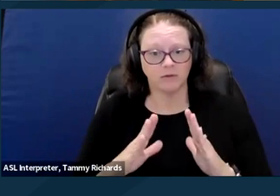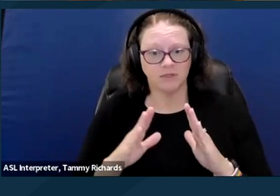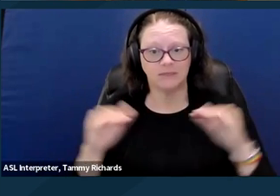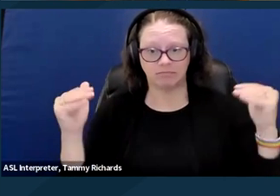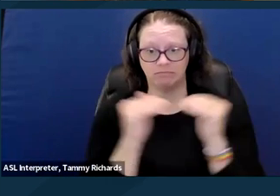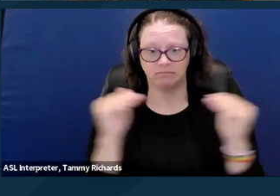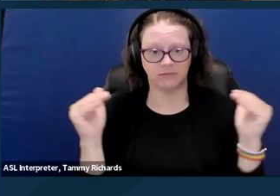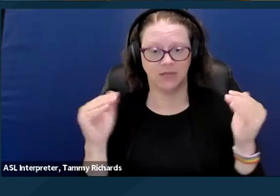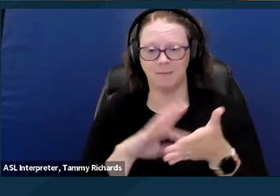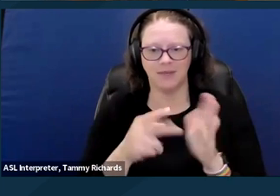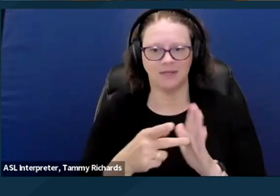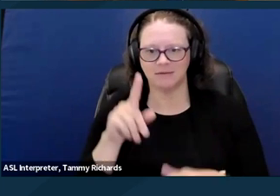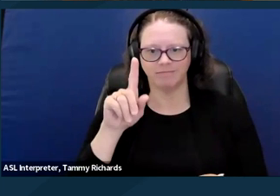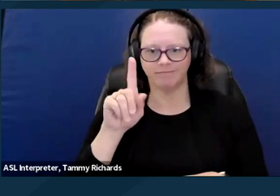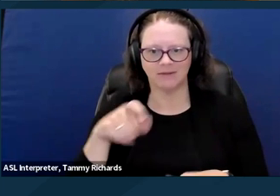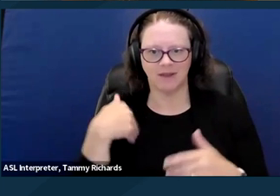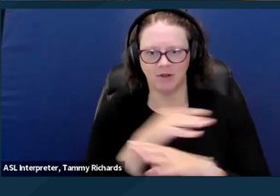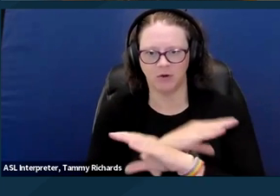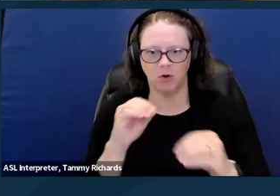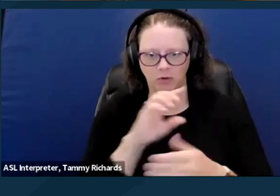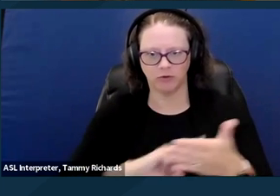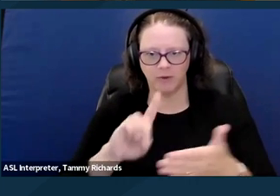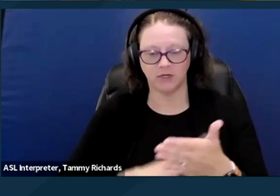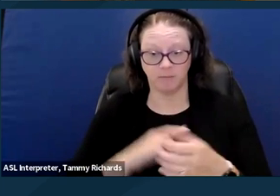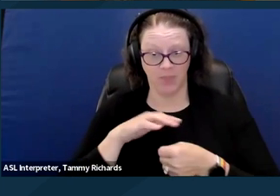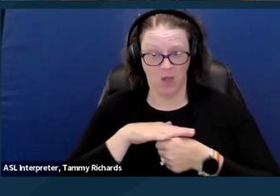On the local level, we should be putting pressure on our state and local governments